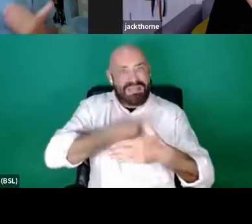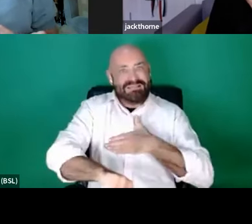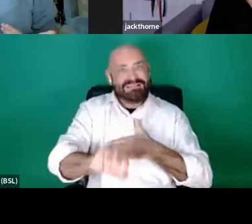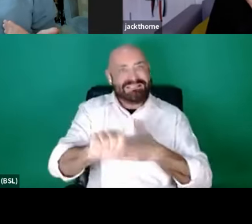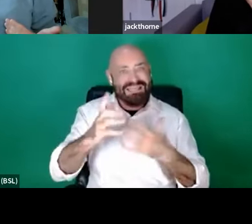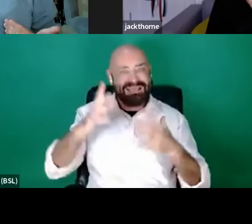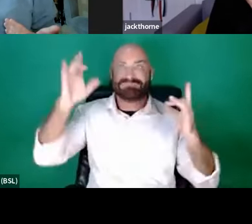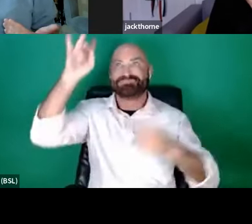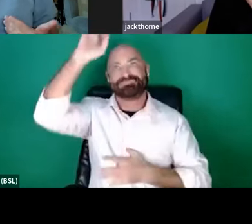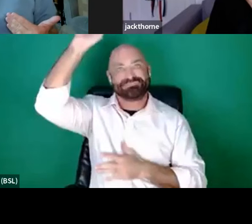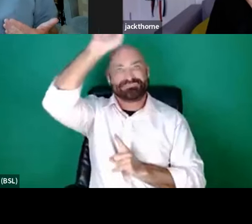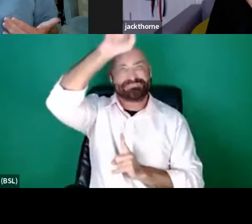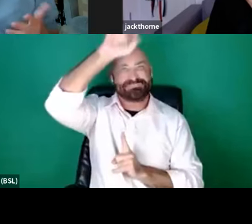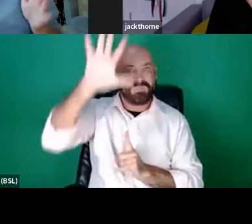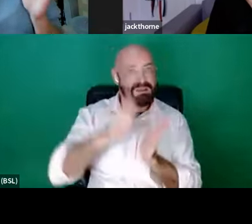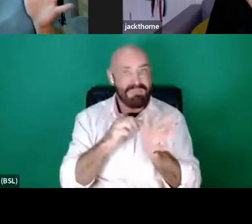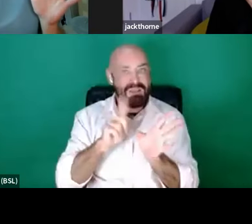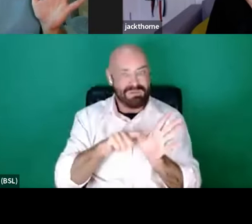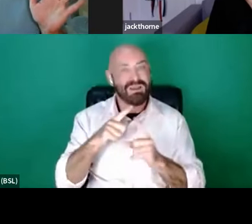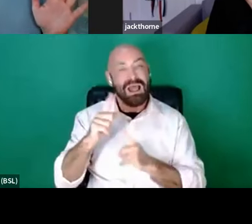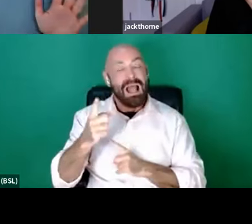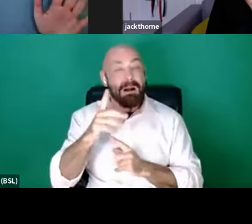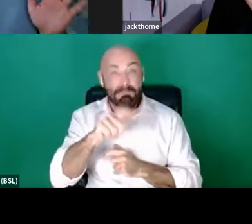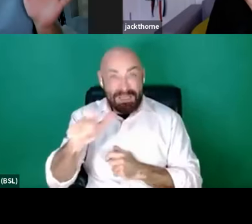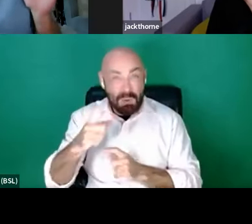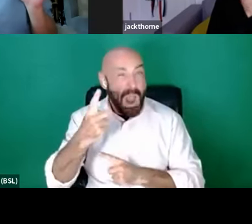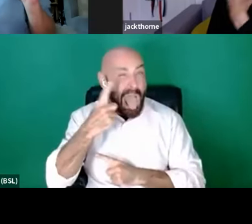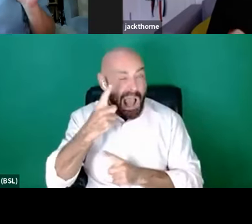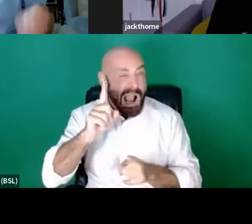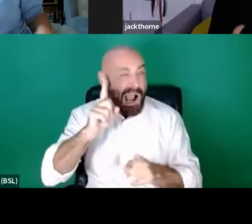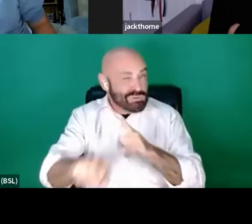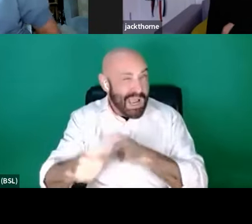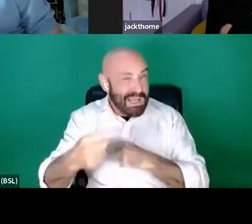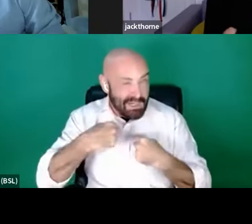I've had lots of people who've taken a chance on me, Jack in particular being one of them.